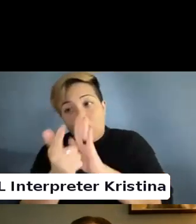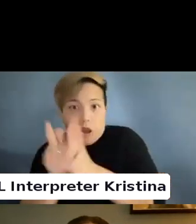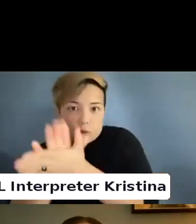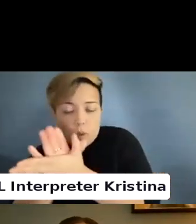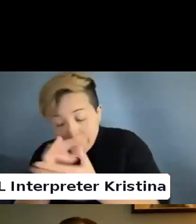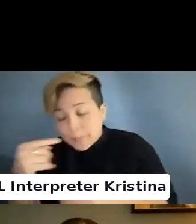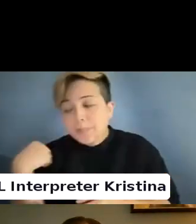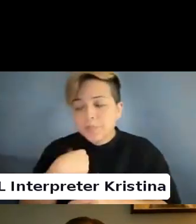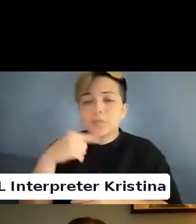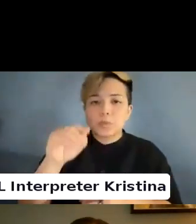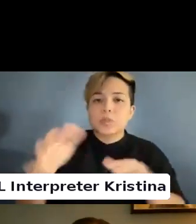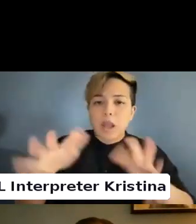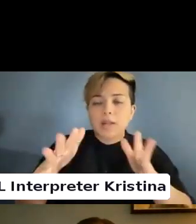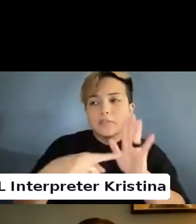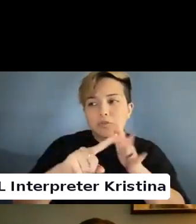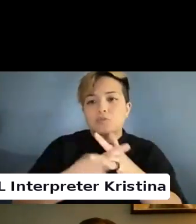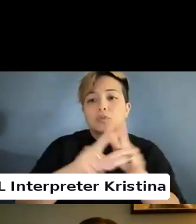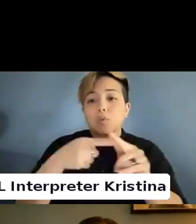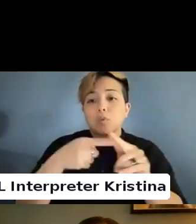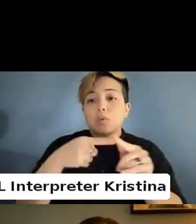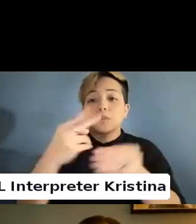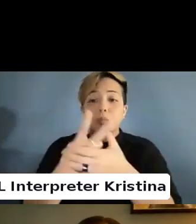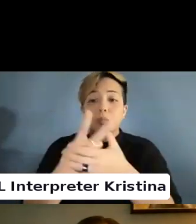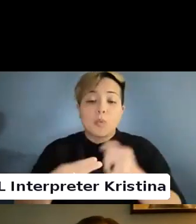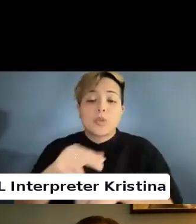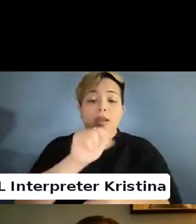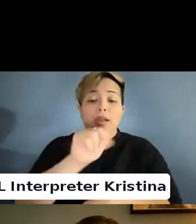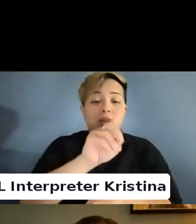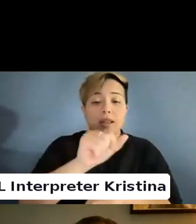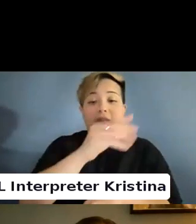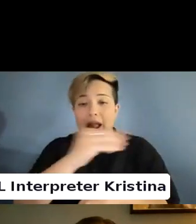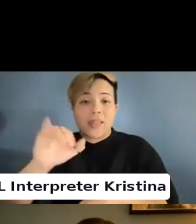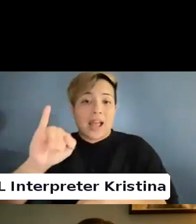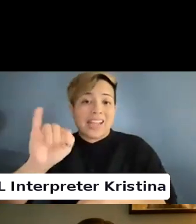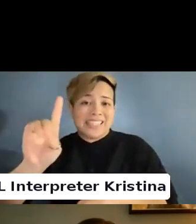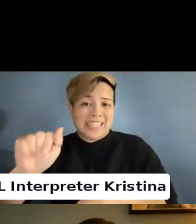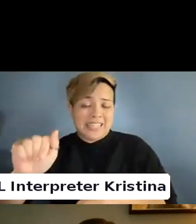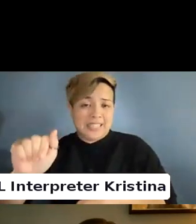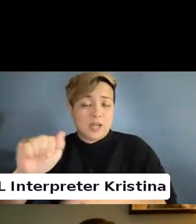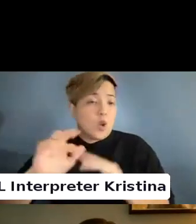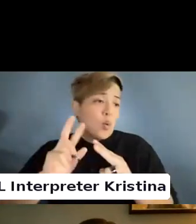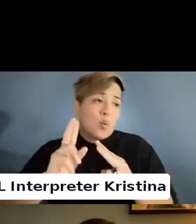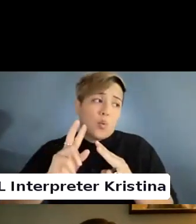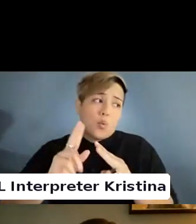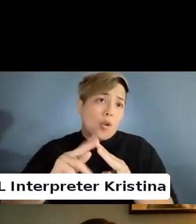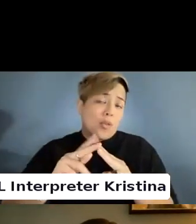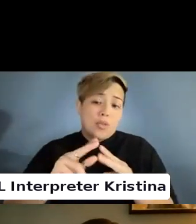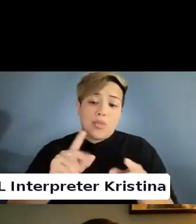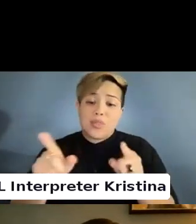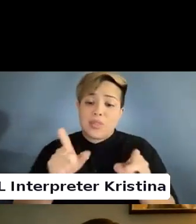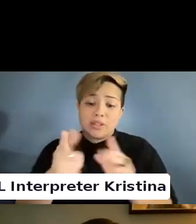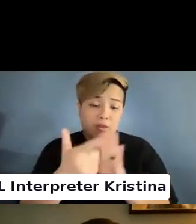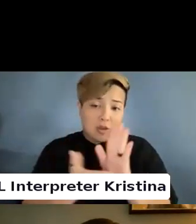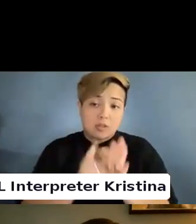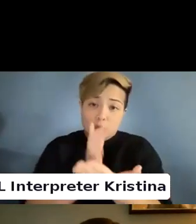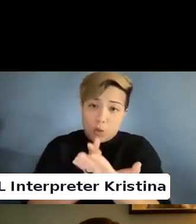We do kind of start when I teach the weather these laws are through a social model or medical